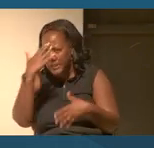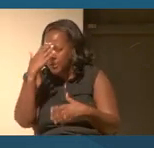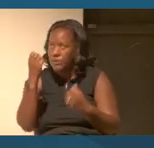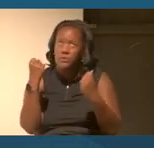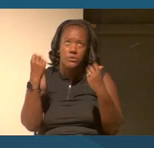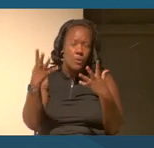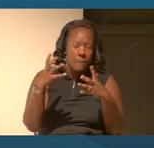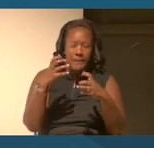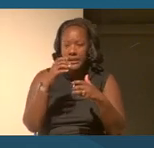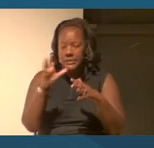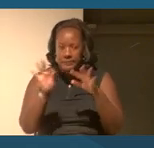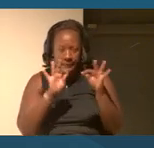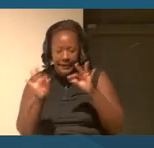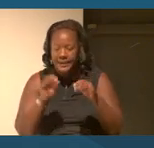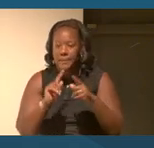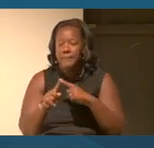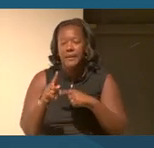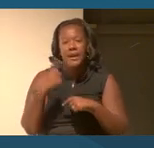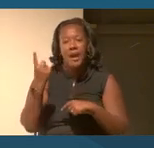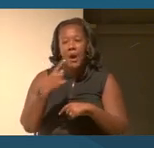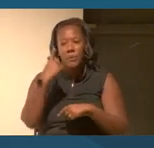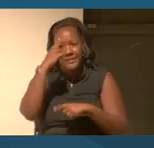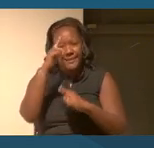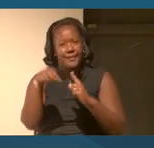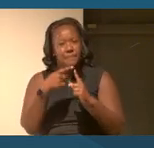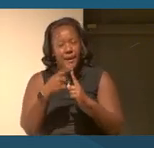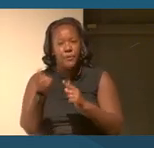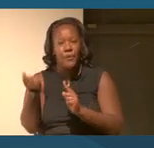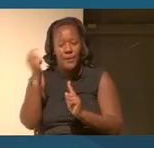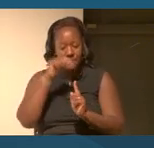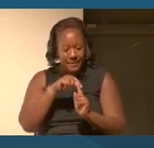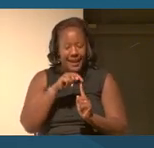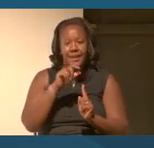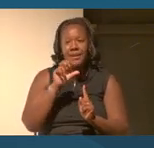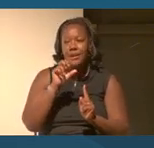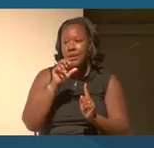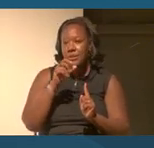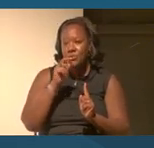But I often think about going back to those sources, right.